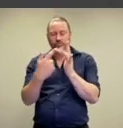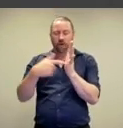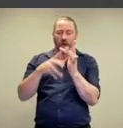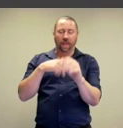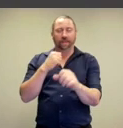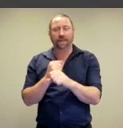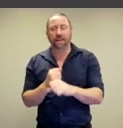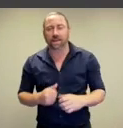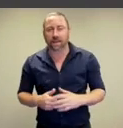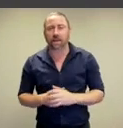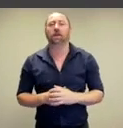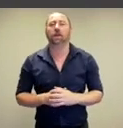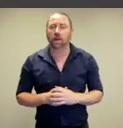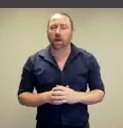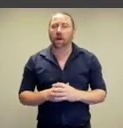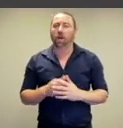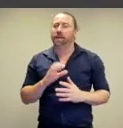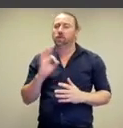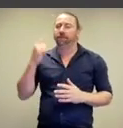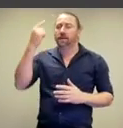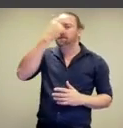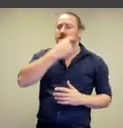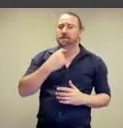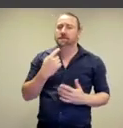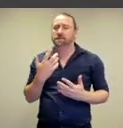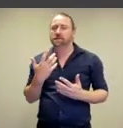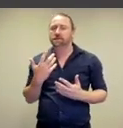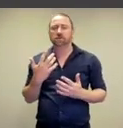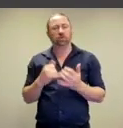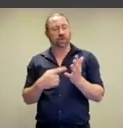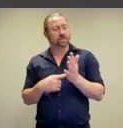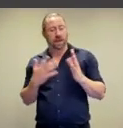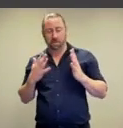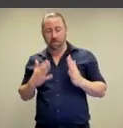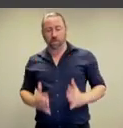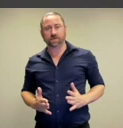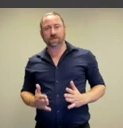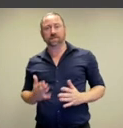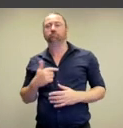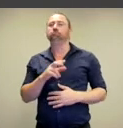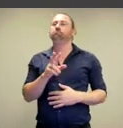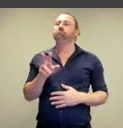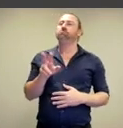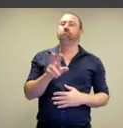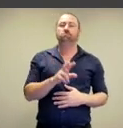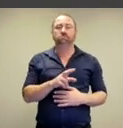last photograph and they're all anonymous